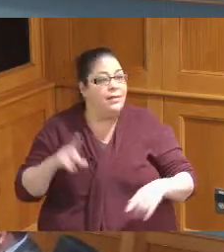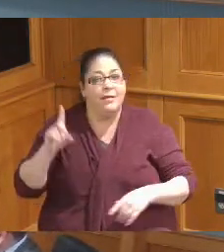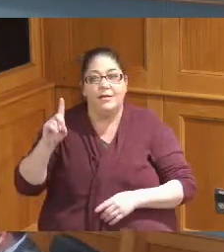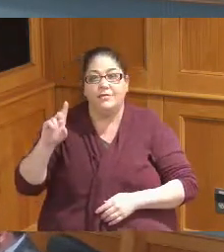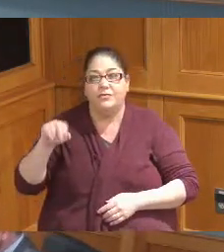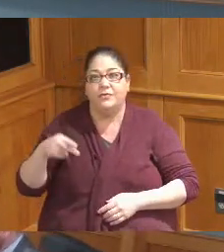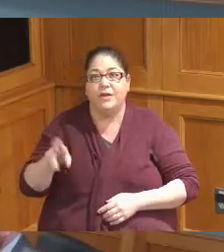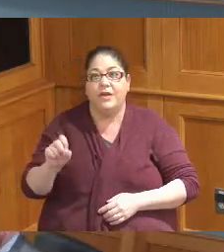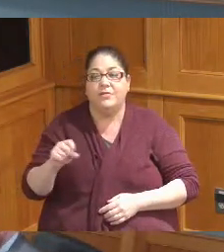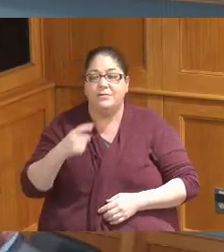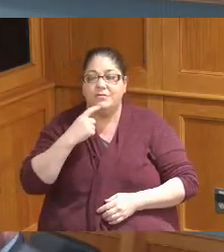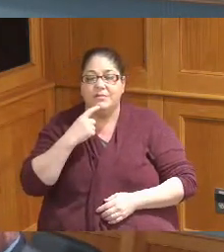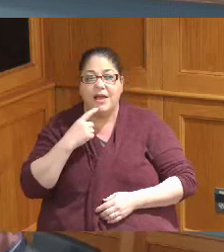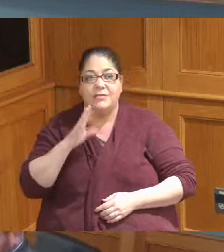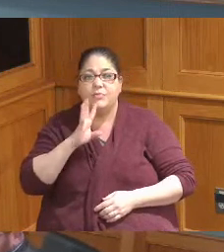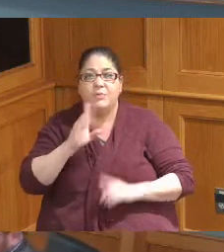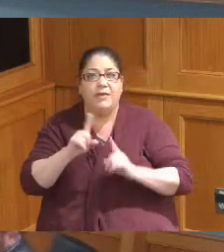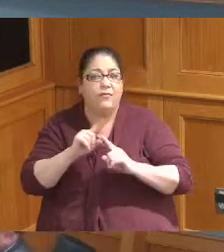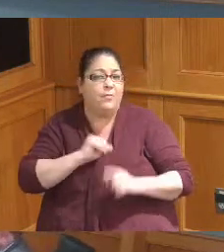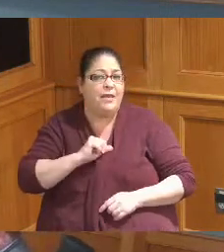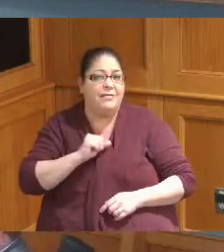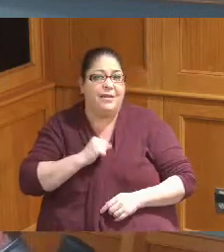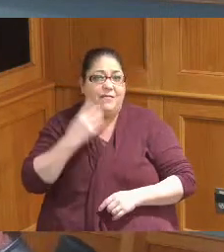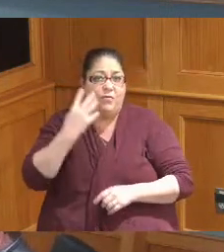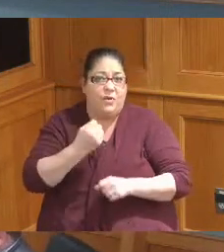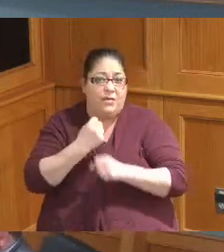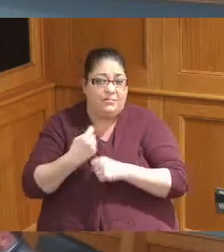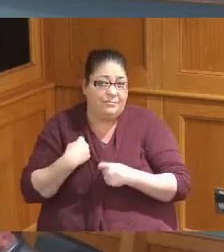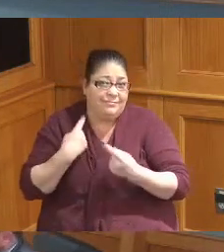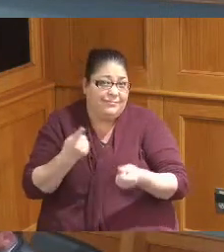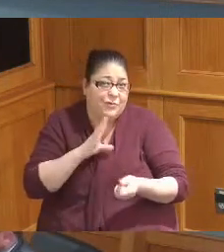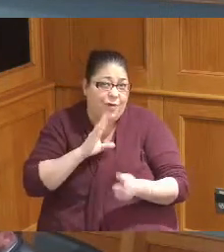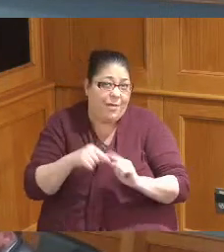for myself when we talk we've talked about this for about four years and so I just want to break